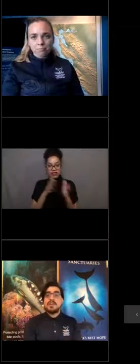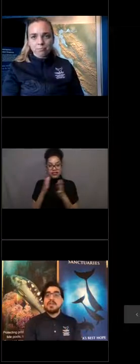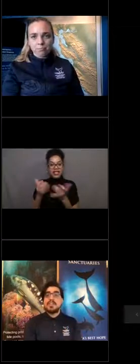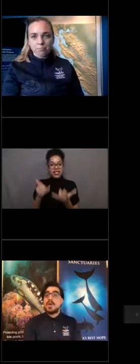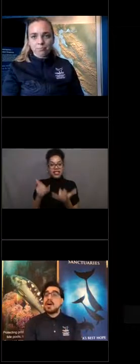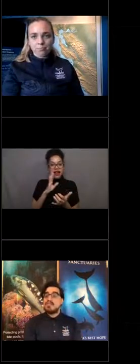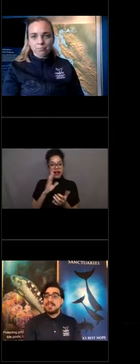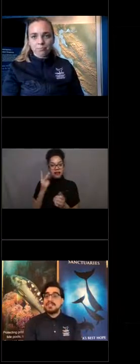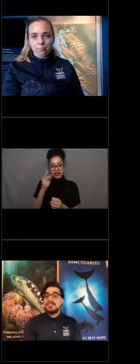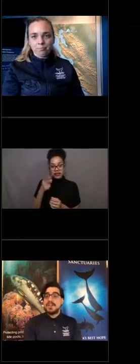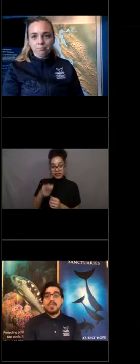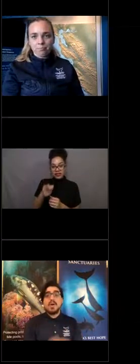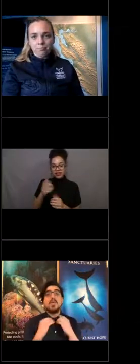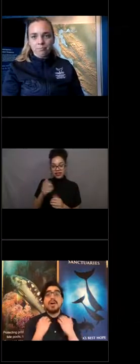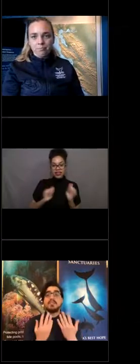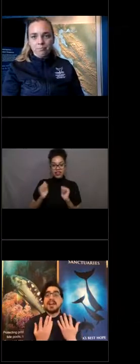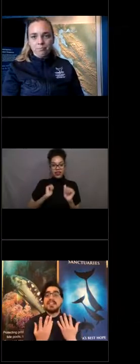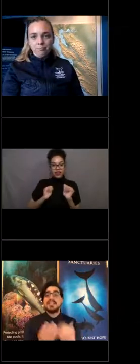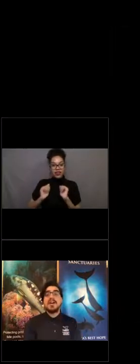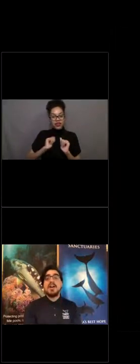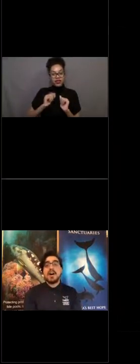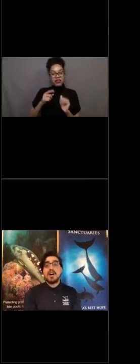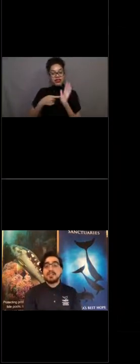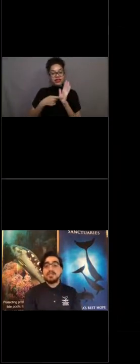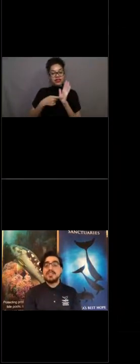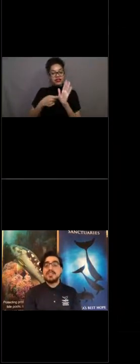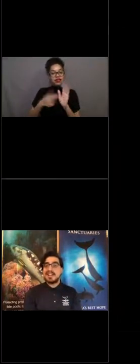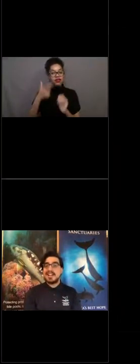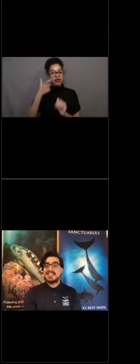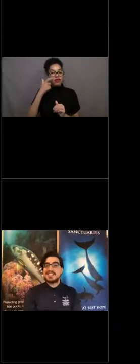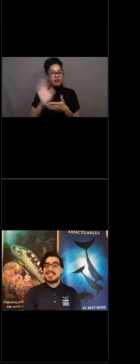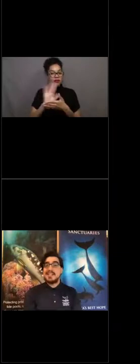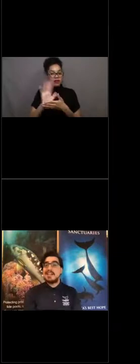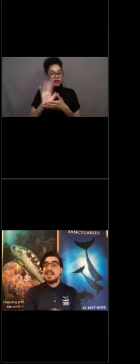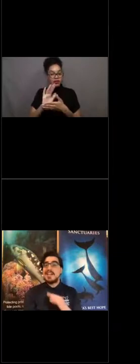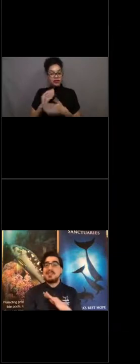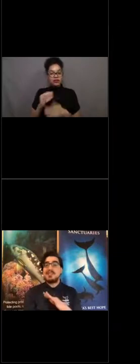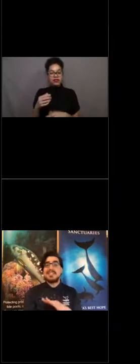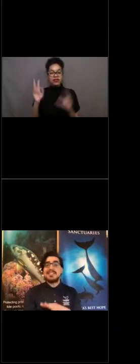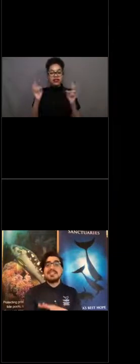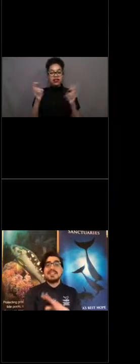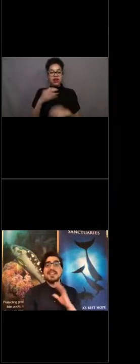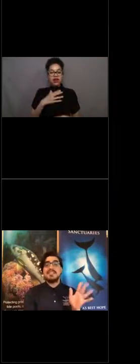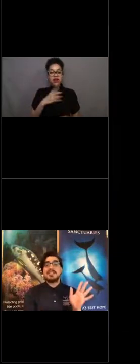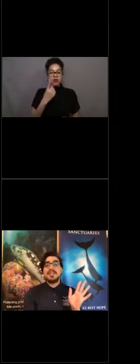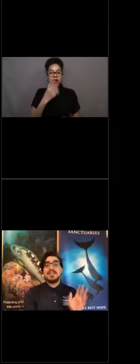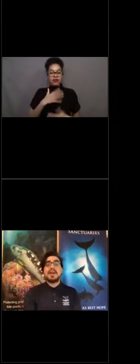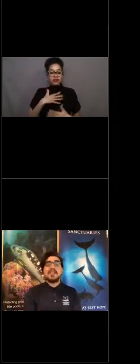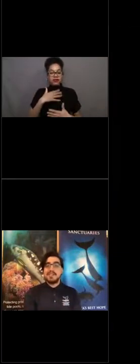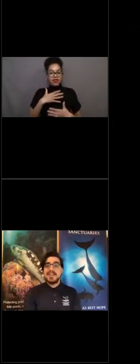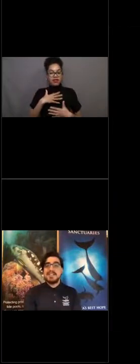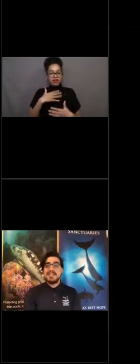where we show our feature film, "One Breath" on loop to our guests. It showcases the history of Monterey Bay